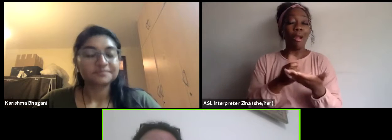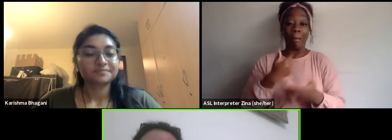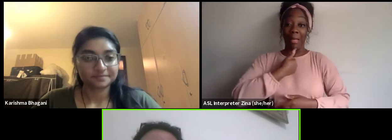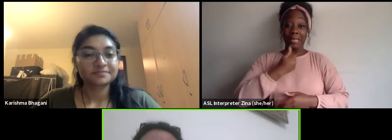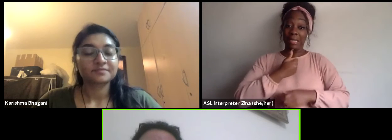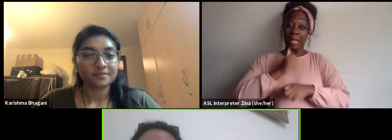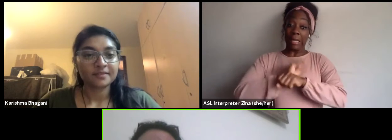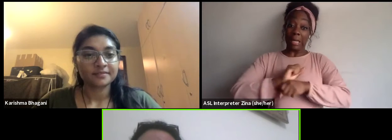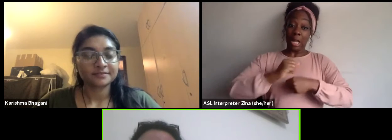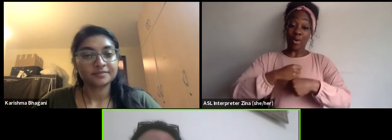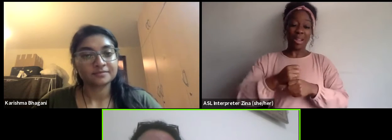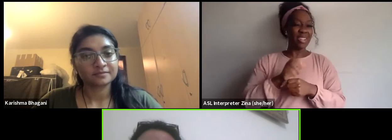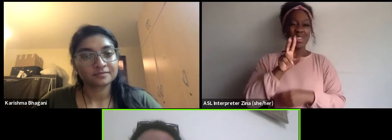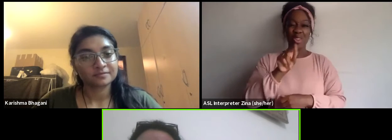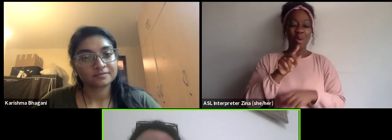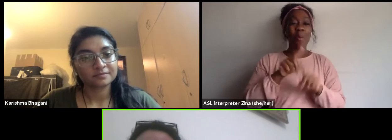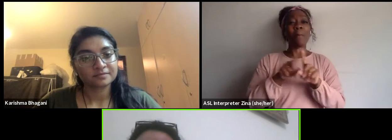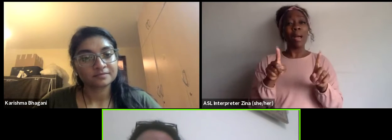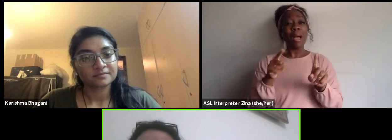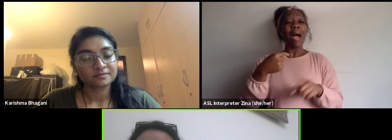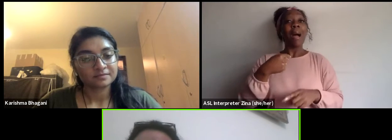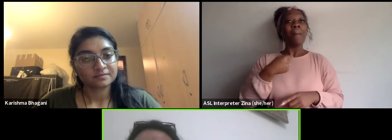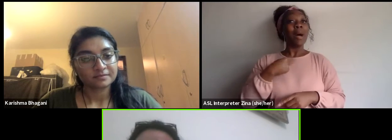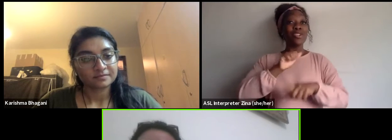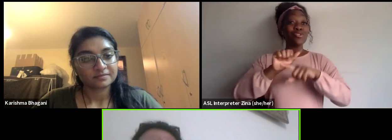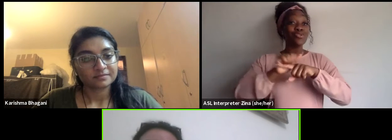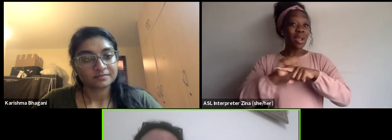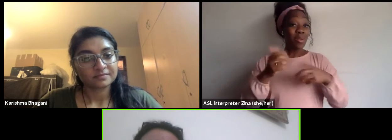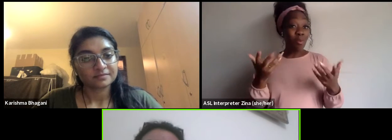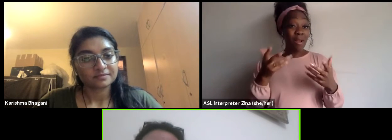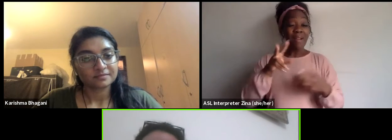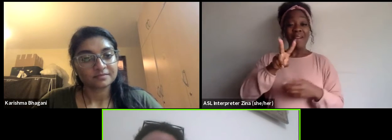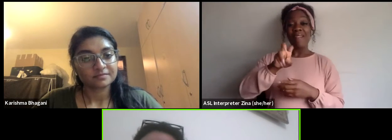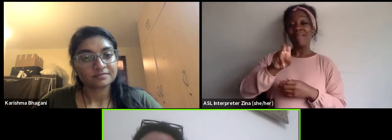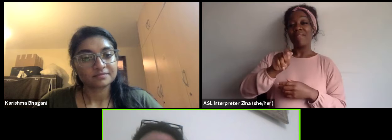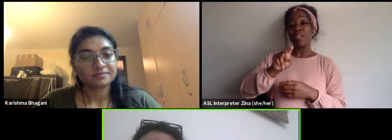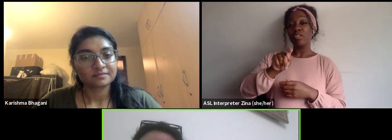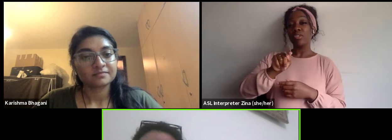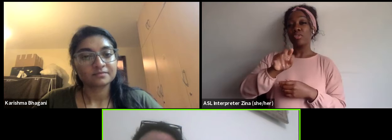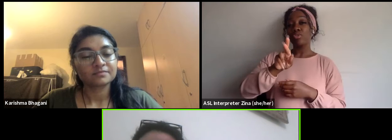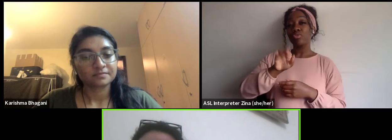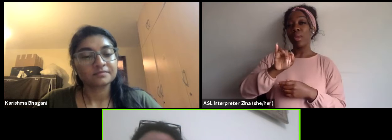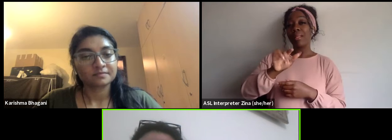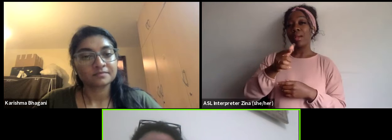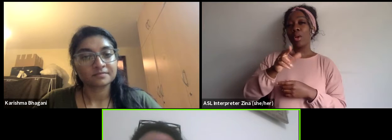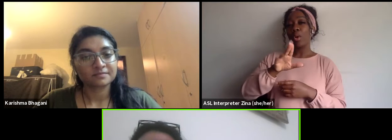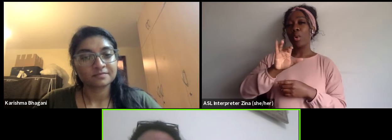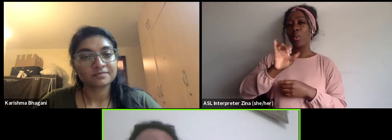but I spent all my career learning how to mobilize resource for cultural creative sector